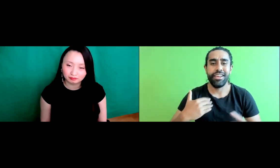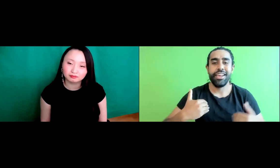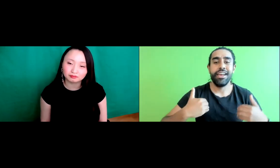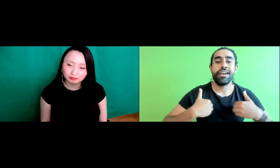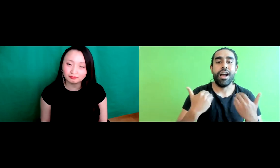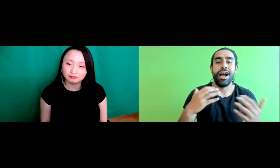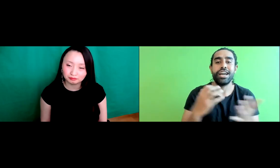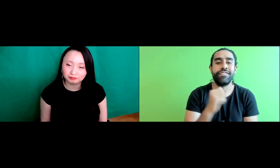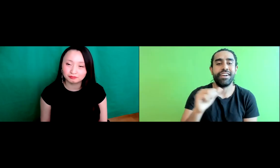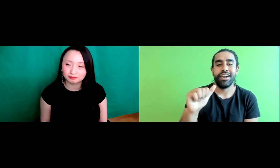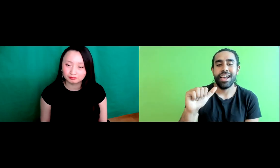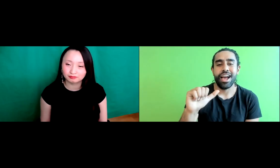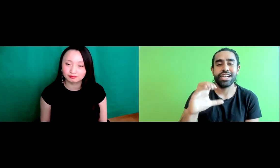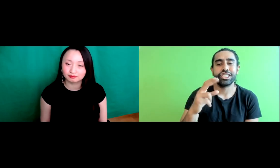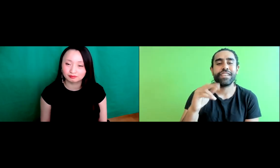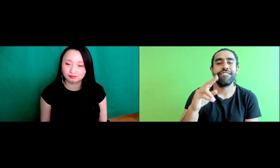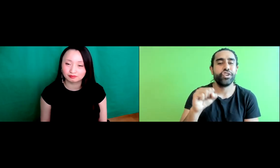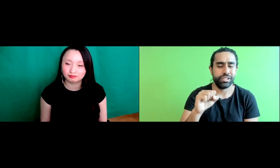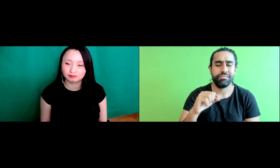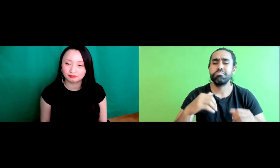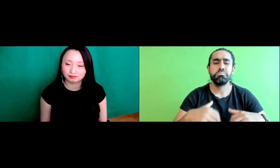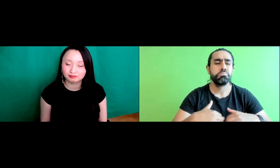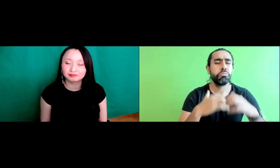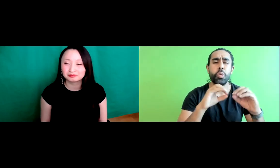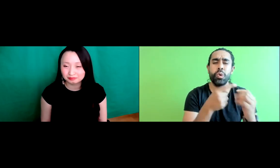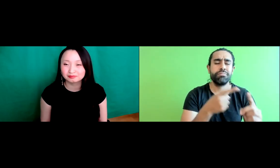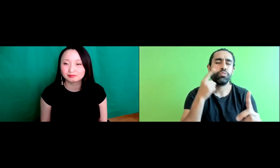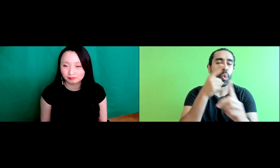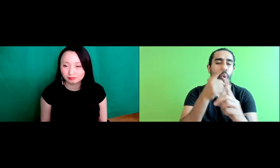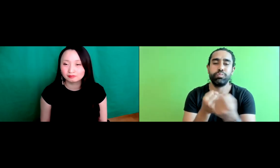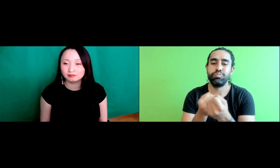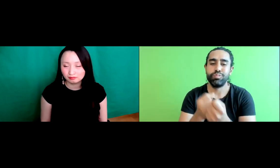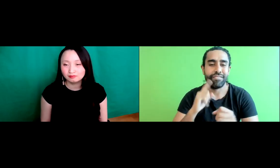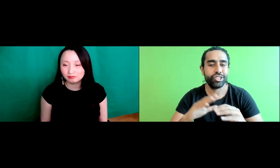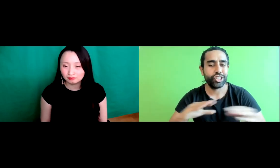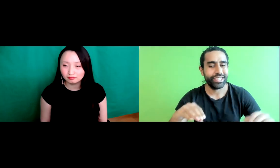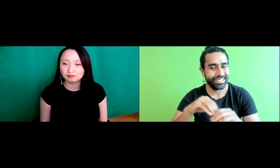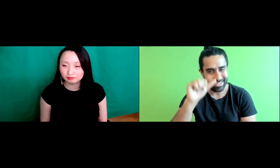And now I work for several smaller organizations and one of them is achievers and so the goal